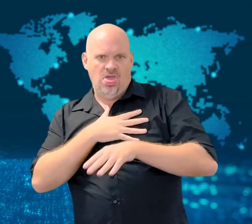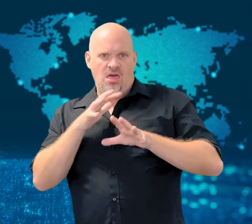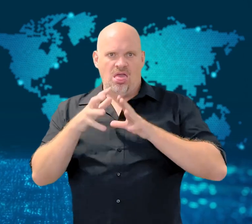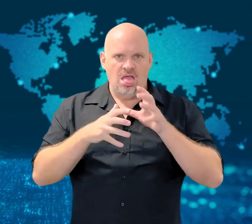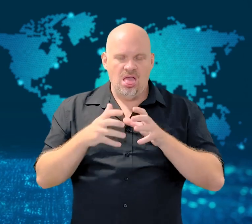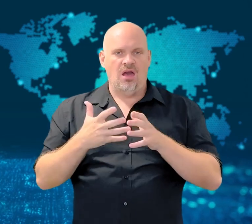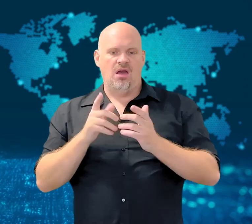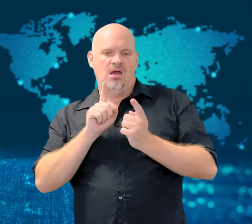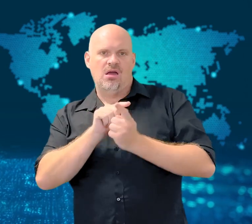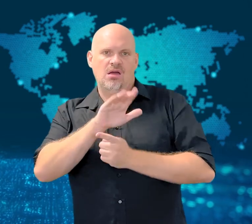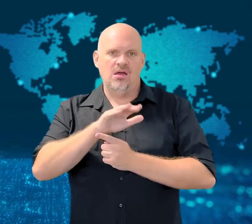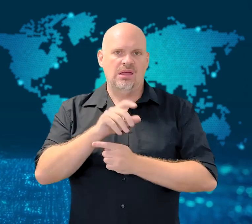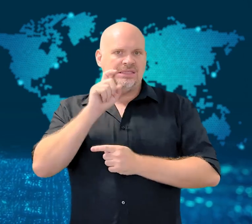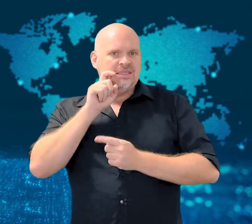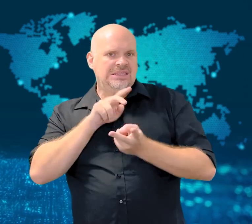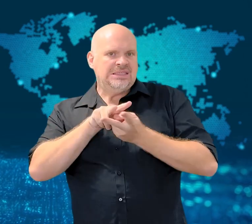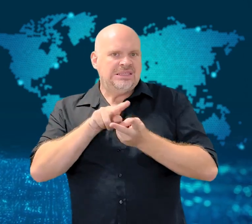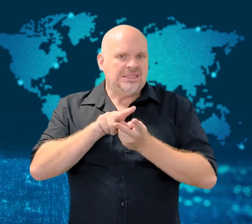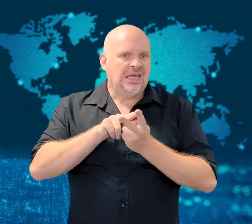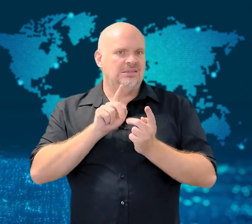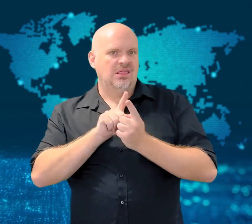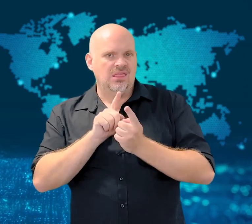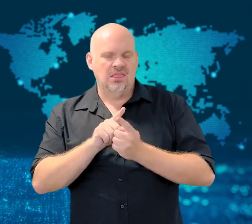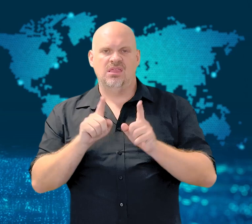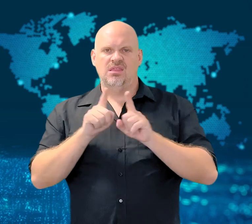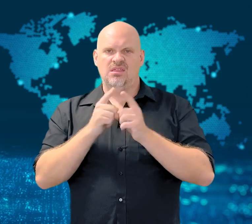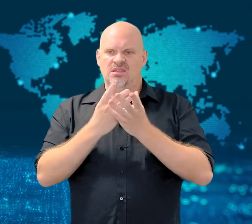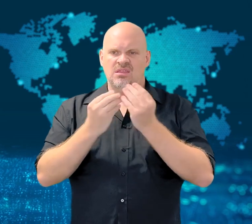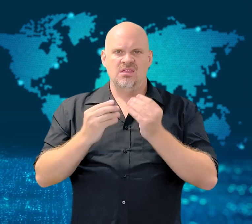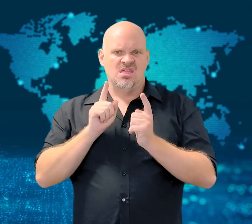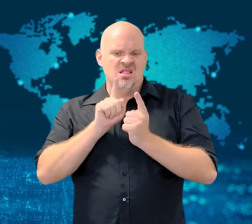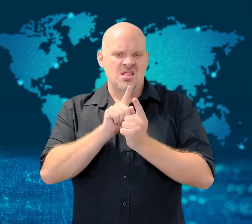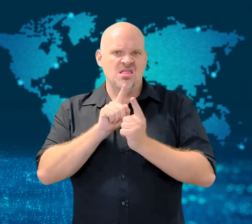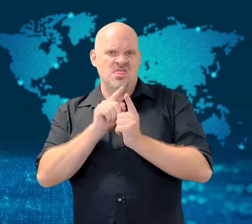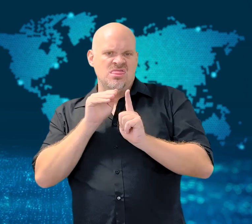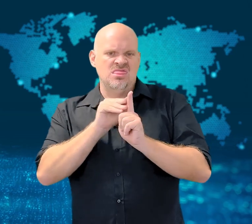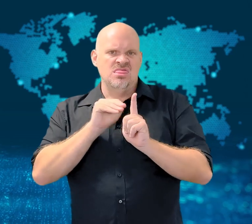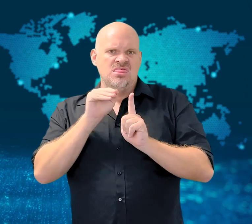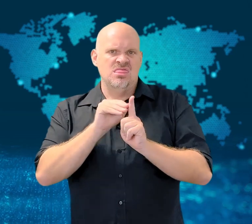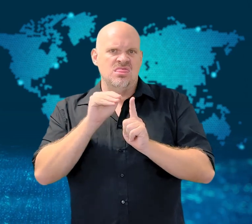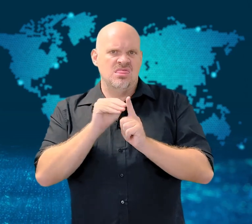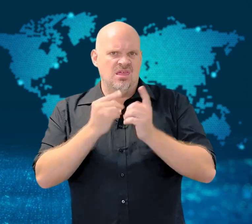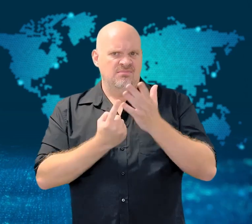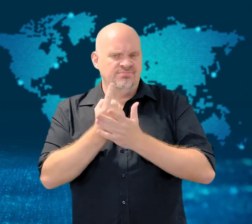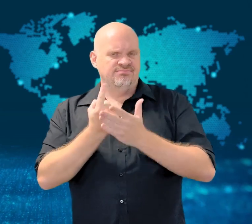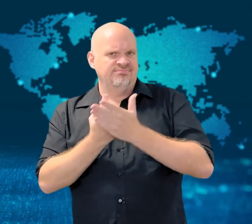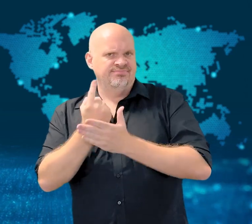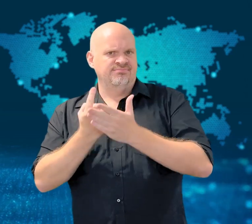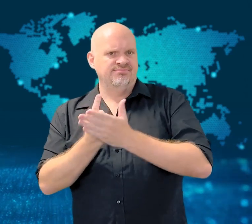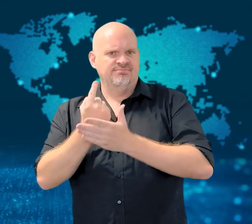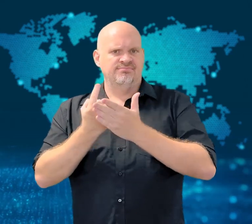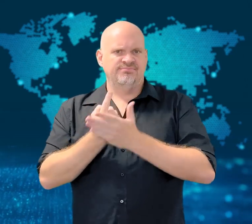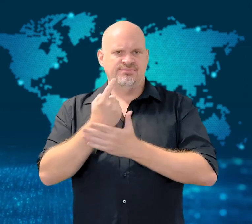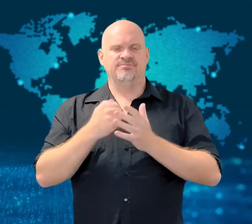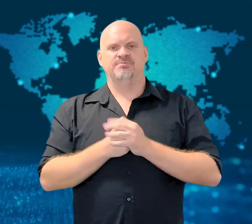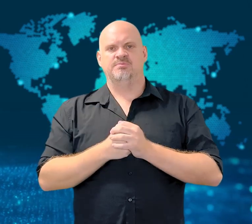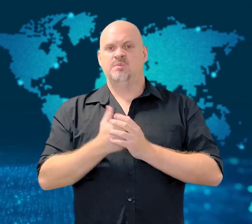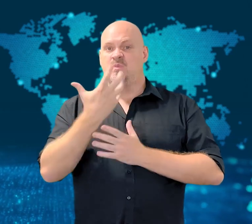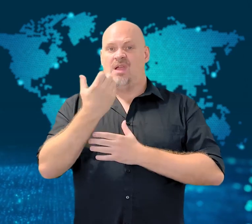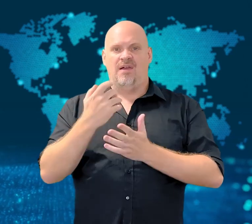for sex, and have been subject to predatory behaviors.